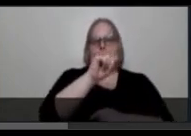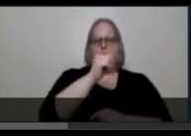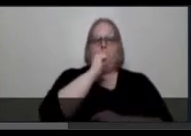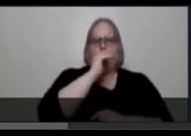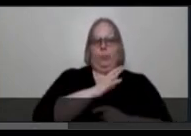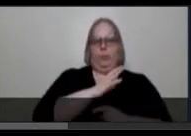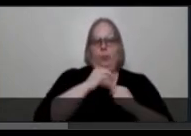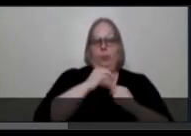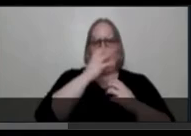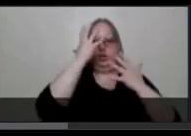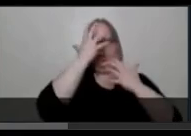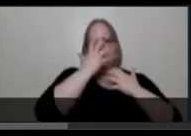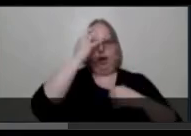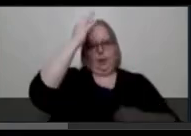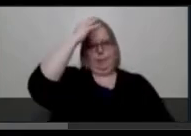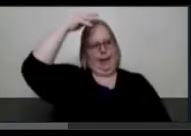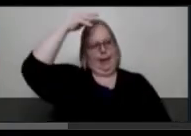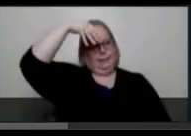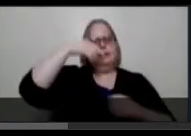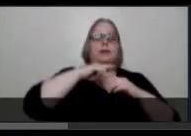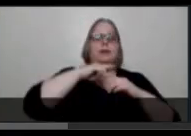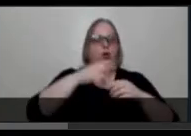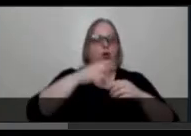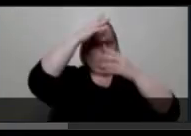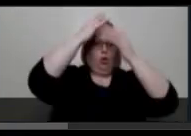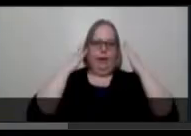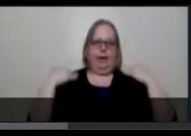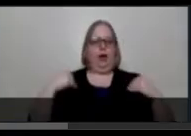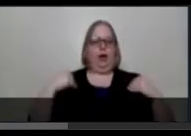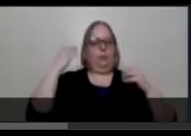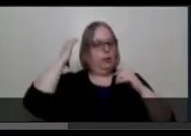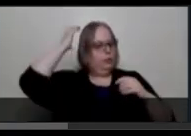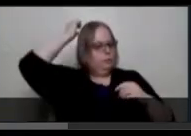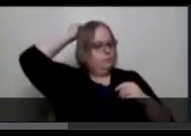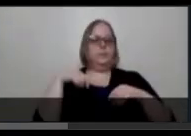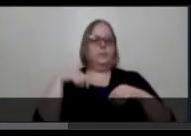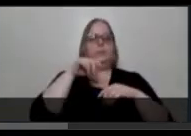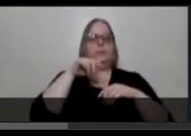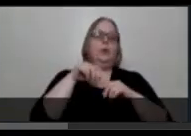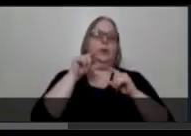her long hair pulled back, her eyes closed, her lips pursed sensuously. She is wearing